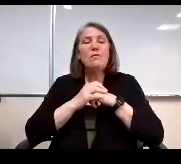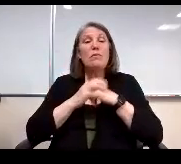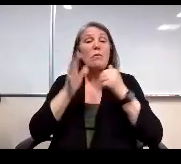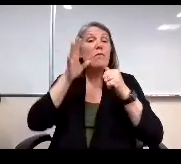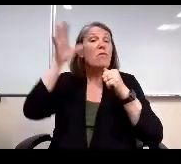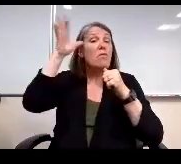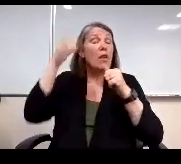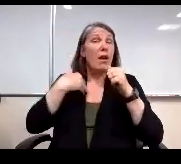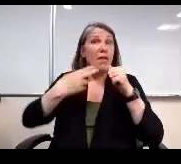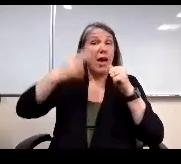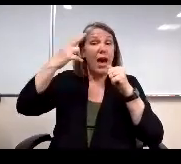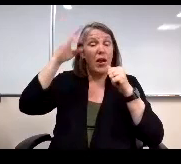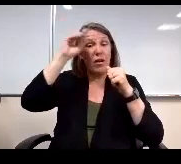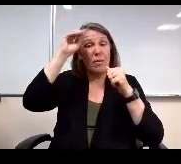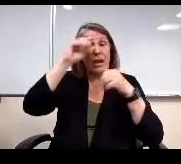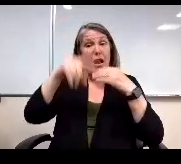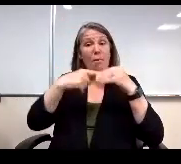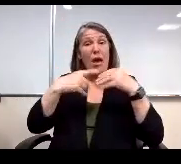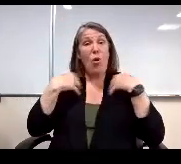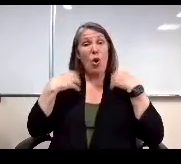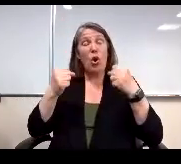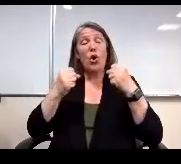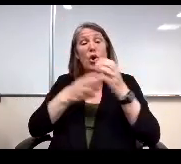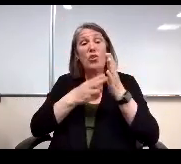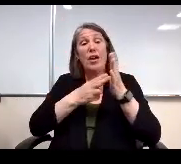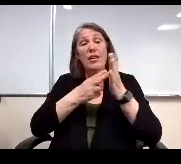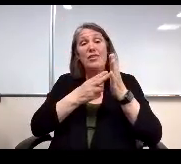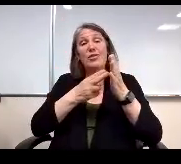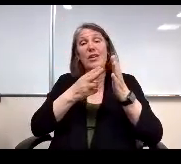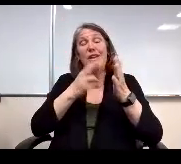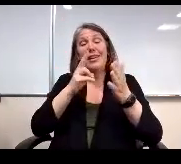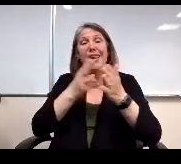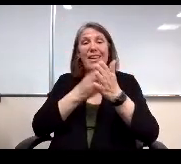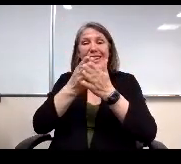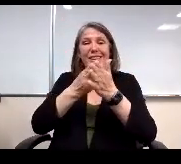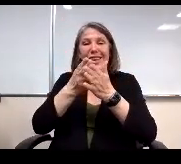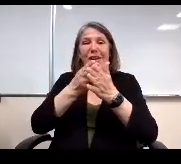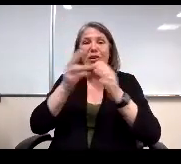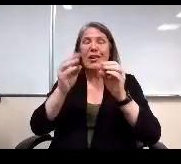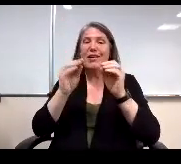of students courage, honesty and integrity than do staff and students.